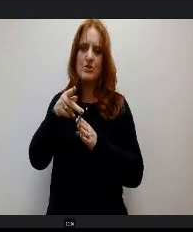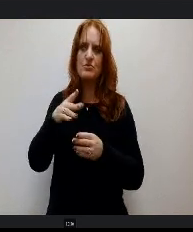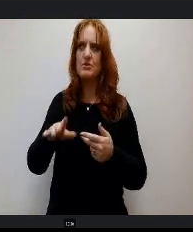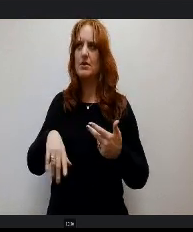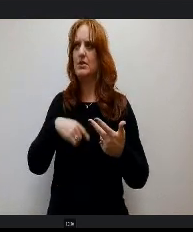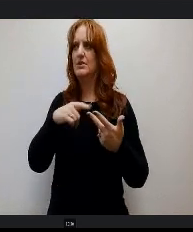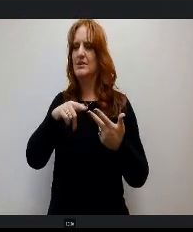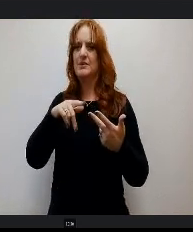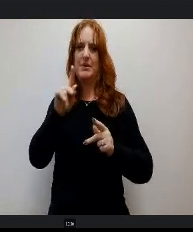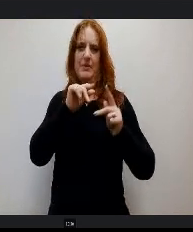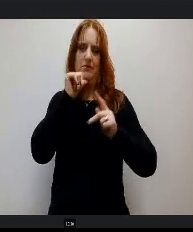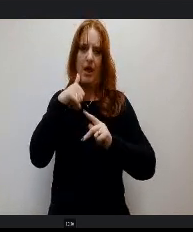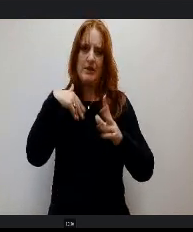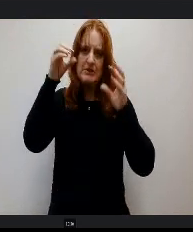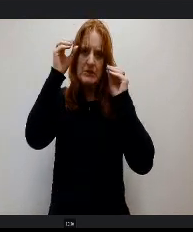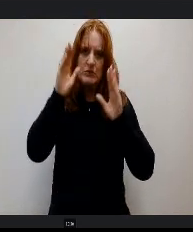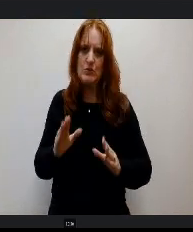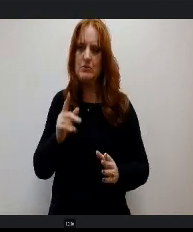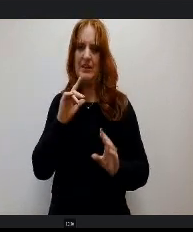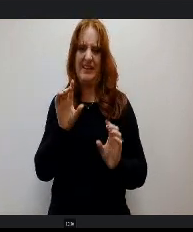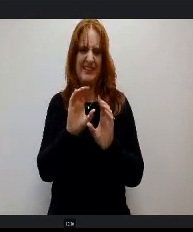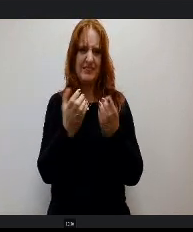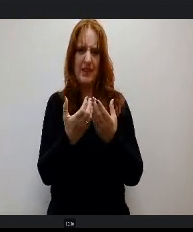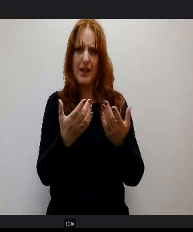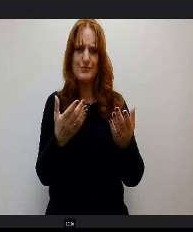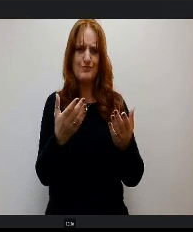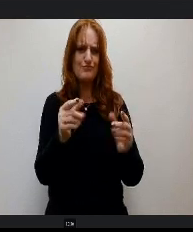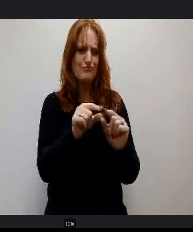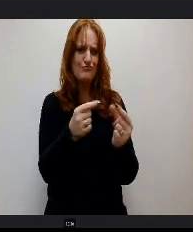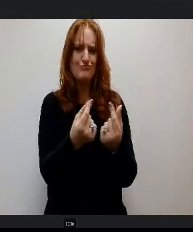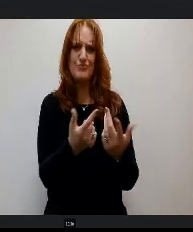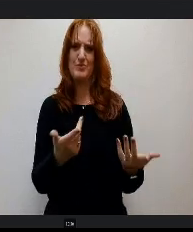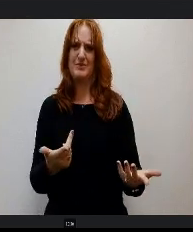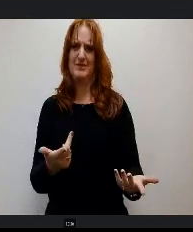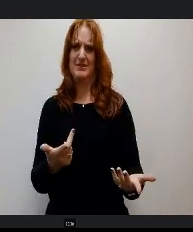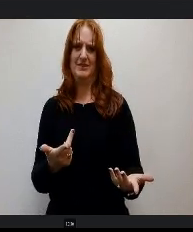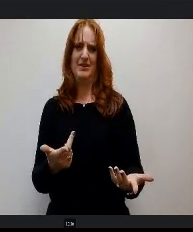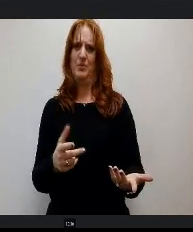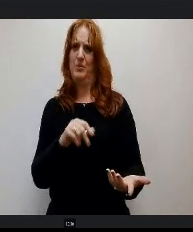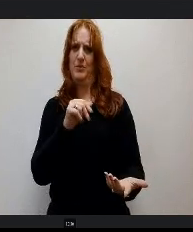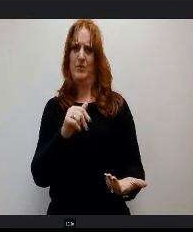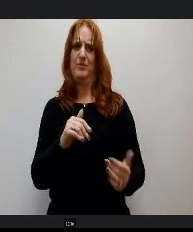Class groups we're very y under budgeted for those. I'm assuming it's because we're not fully staffed.